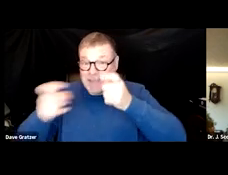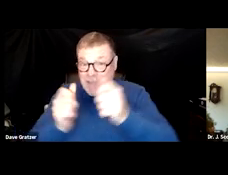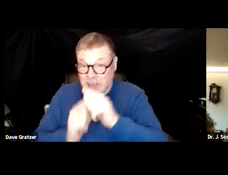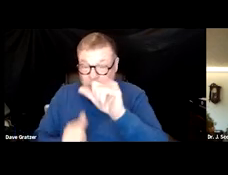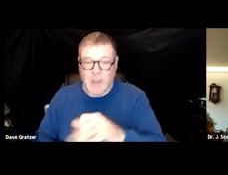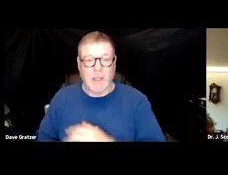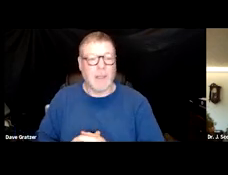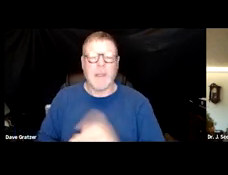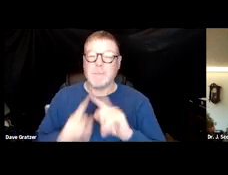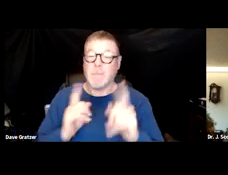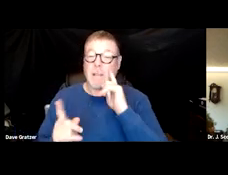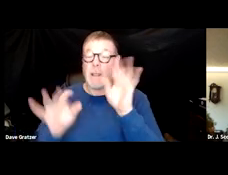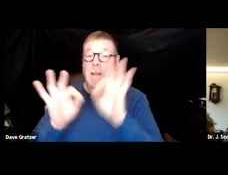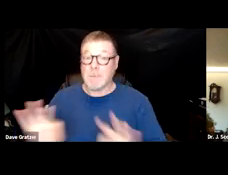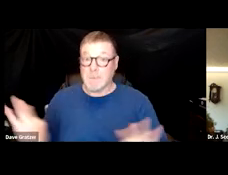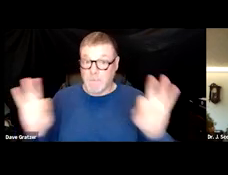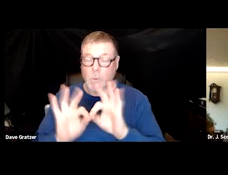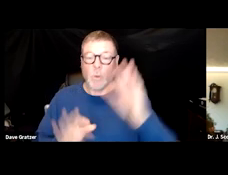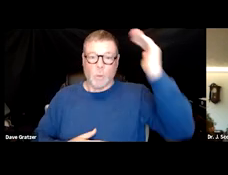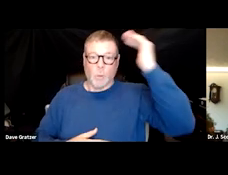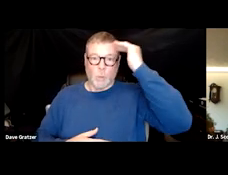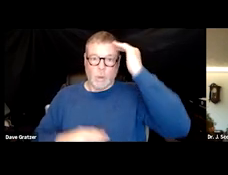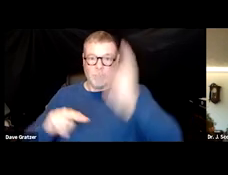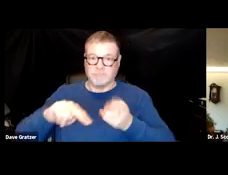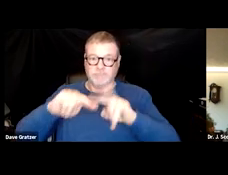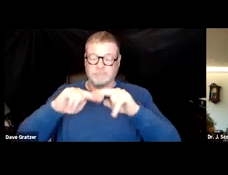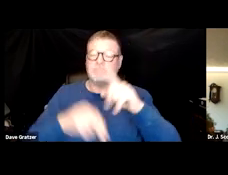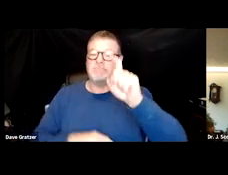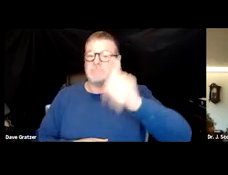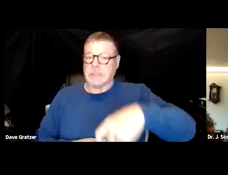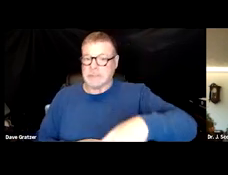I think the big thing for all these is awareness and quite often I think,